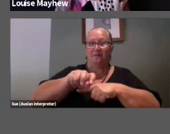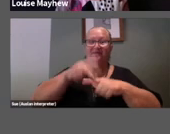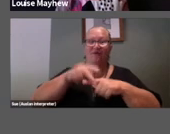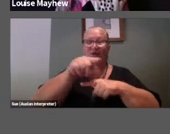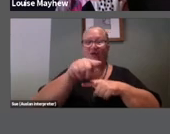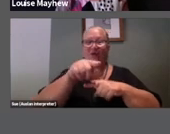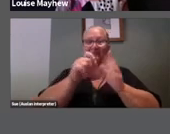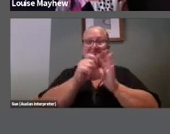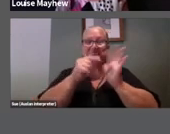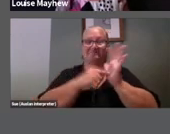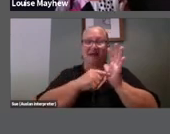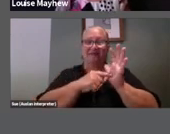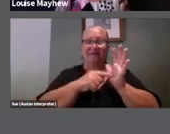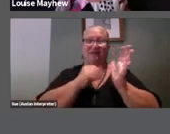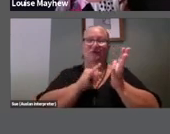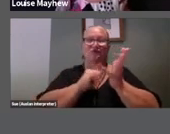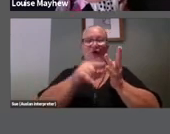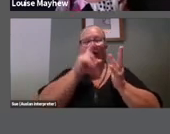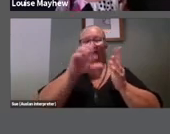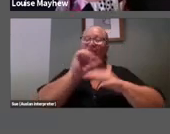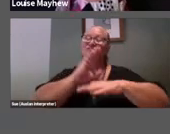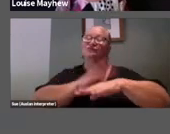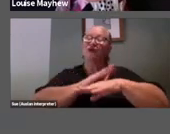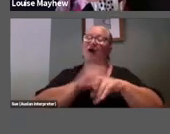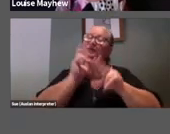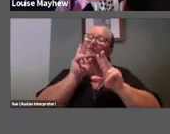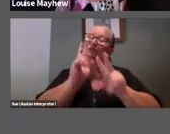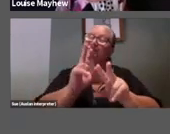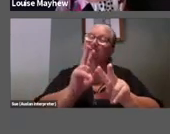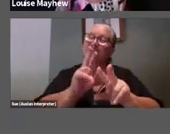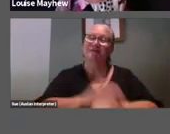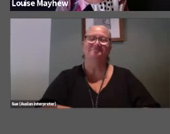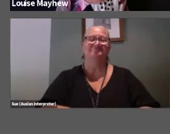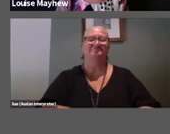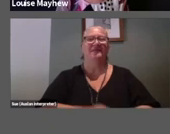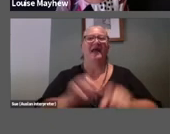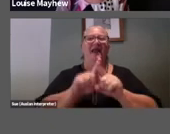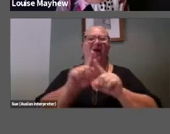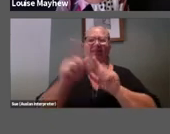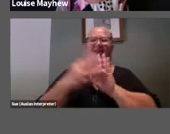long viewing time.We have the kind of mimicry of gallery signage,